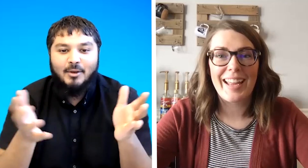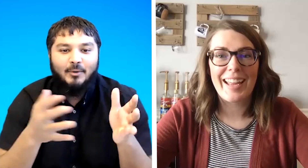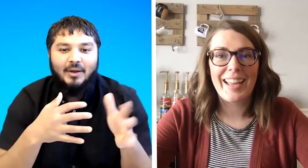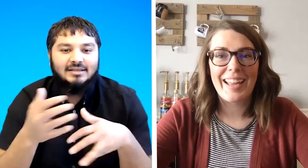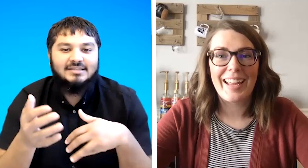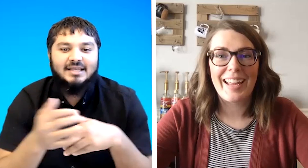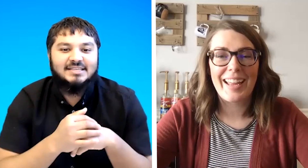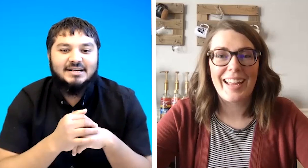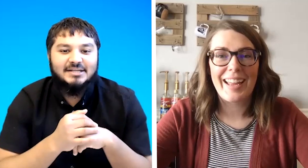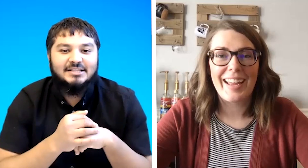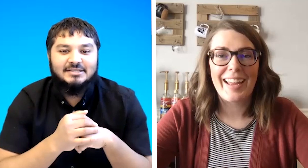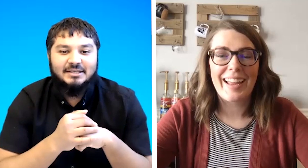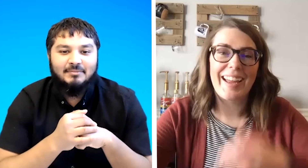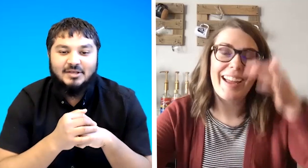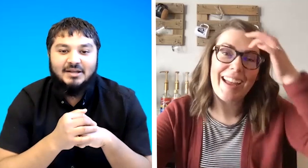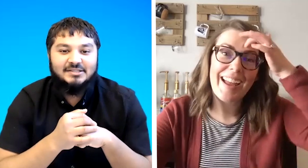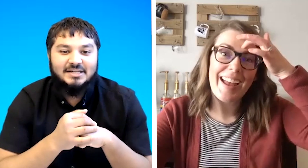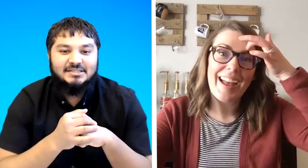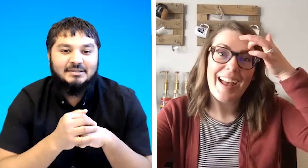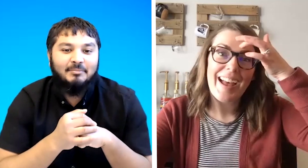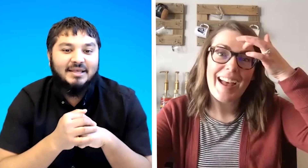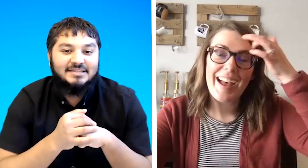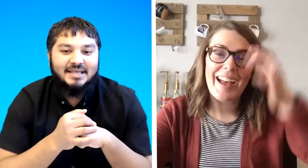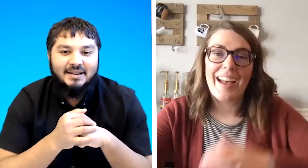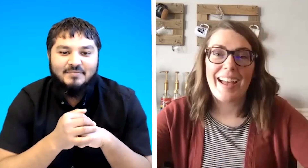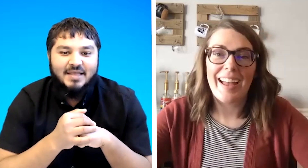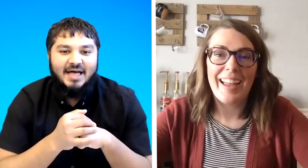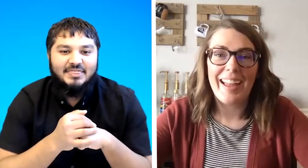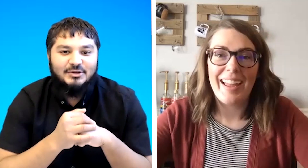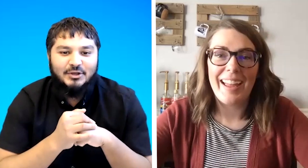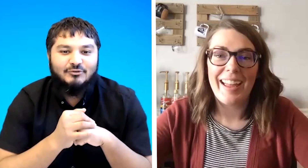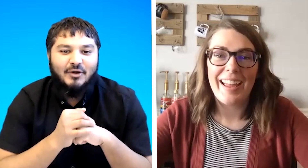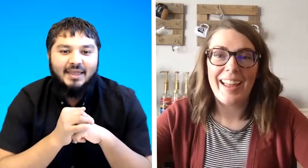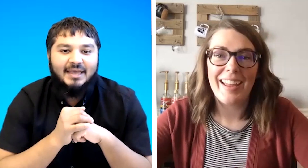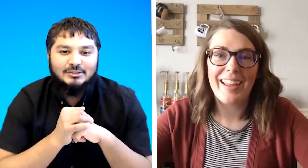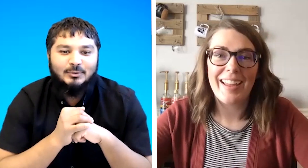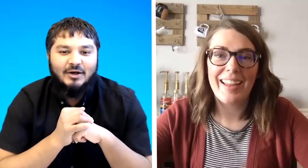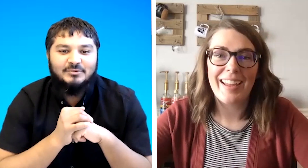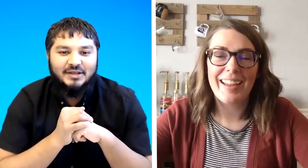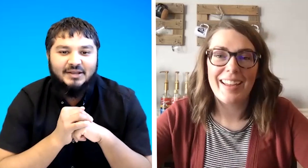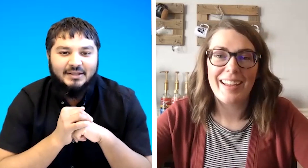where i say a sentence in sign a sentence in bsl and then you can try and guess what i'm signing